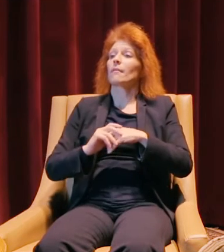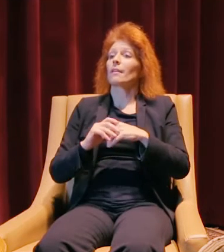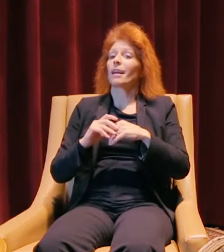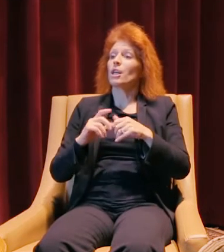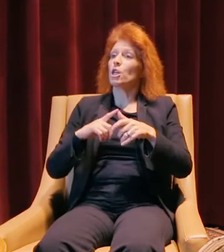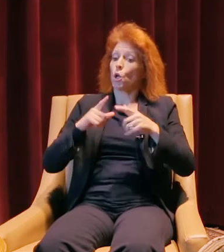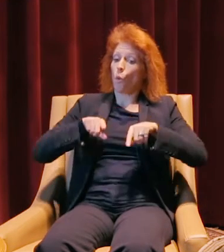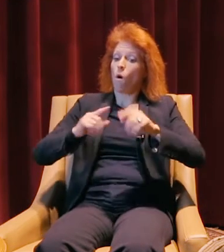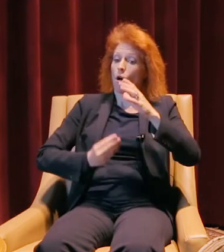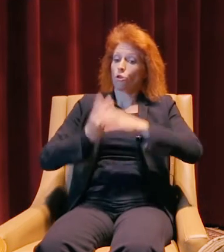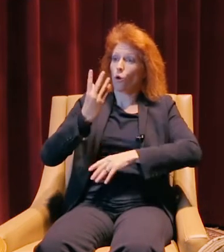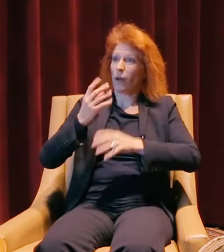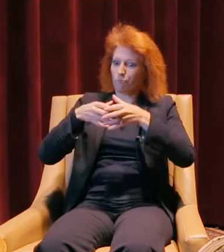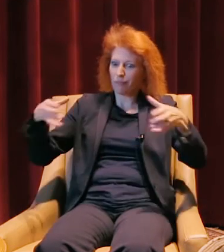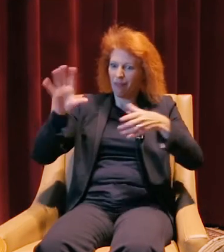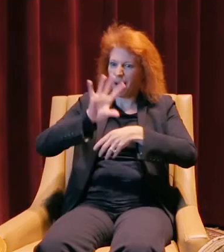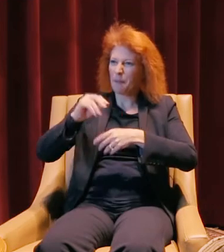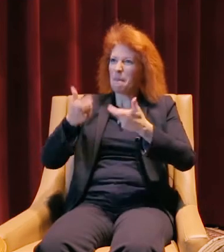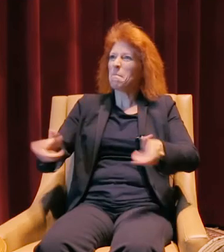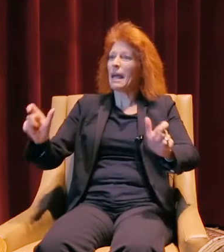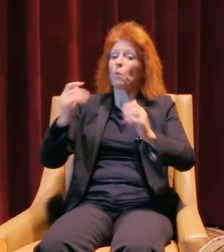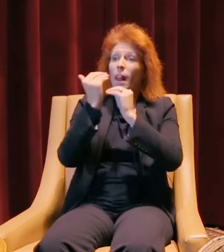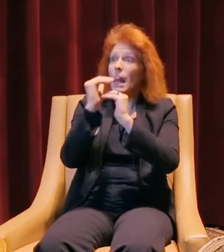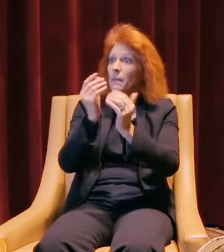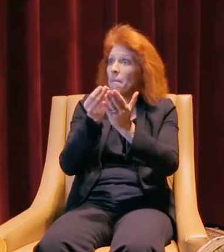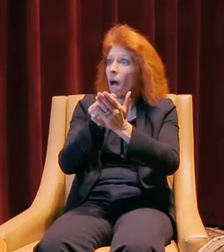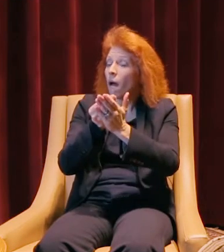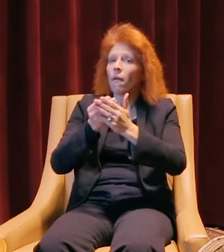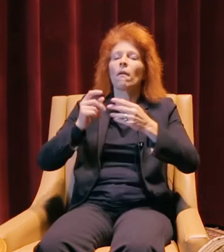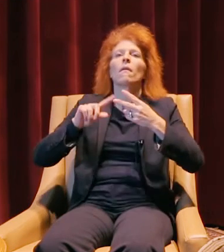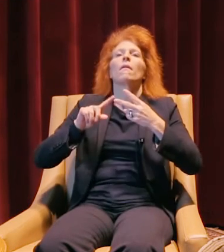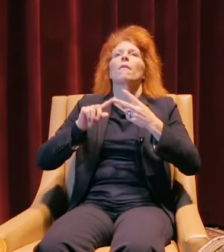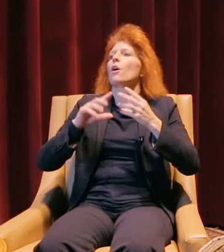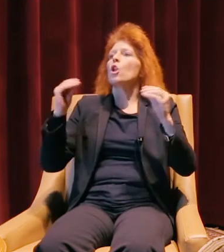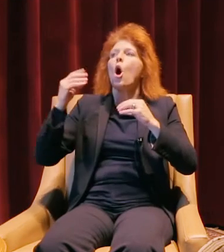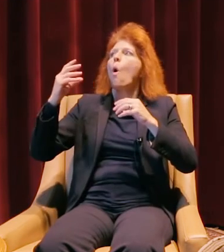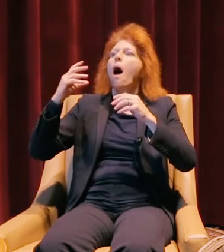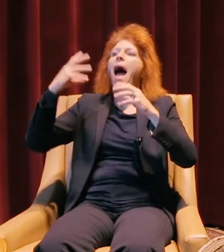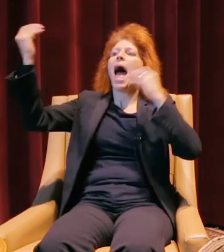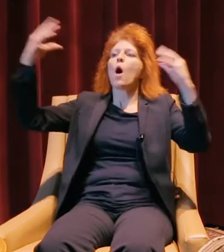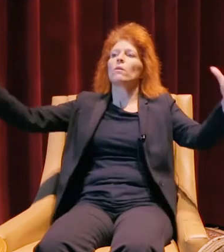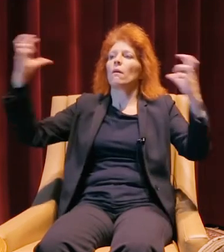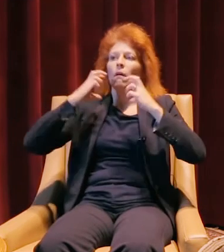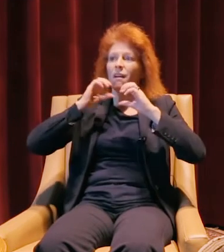In growing the company that quickly, with a limited amount of funds, without any outside investors, without any loans,